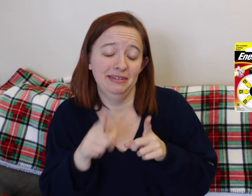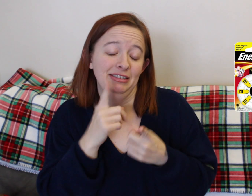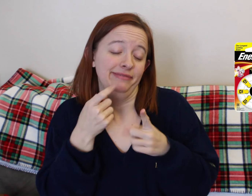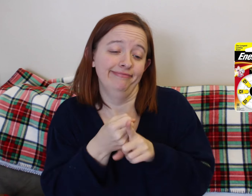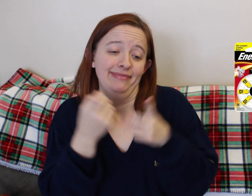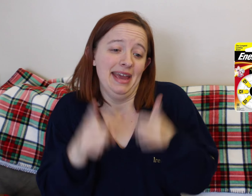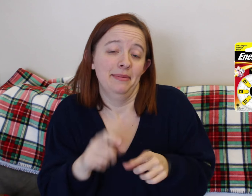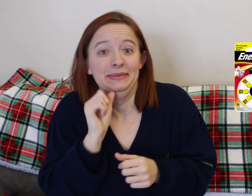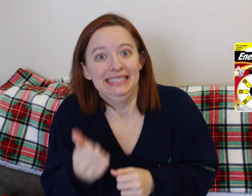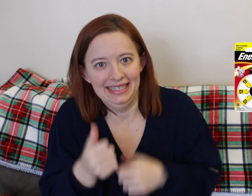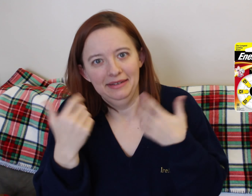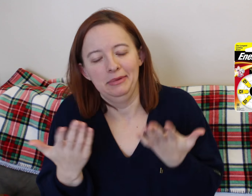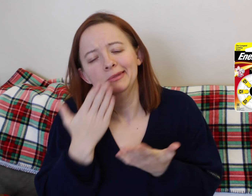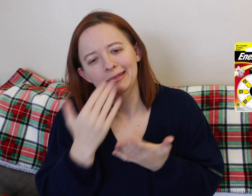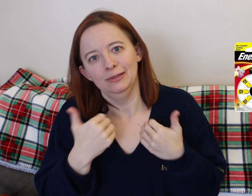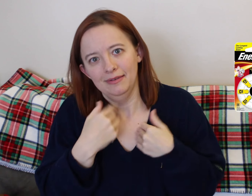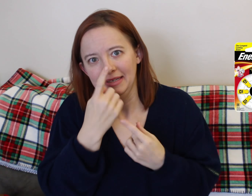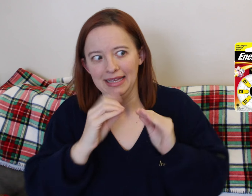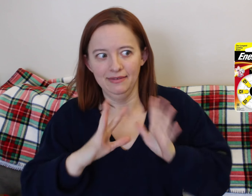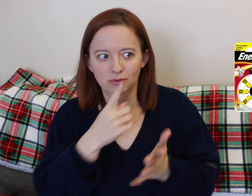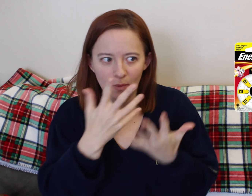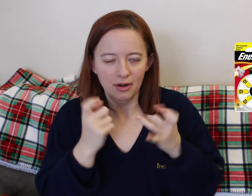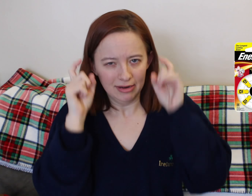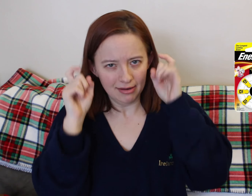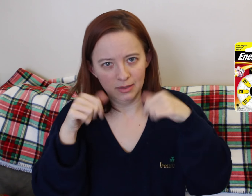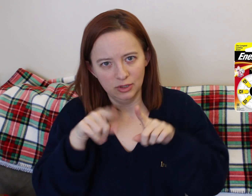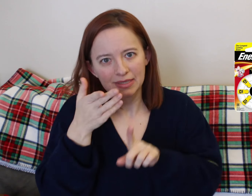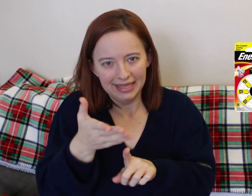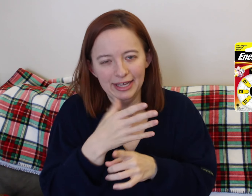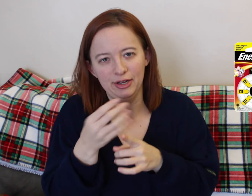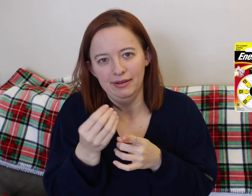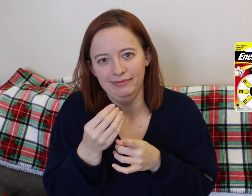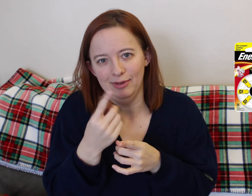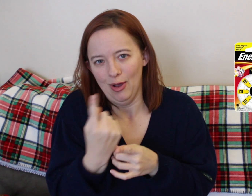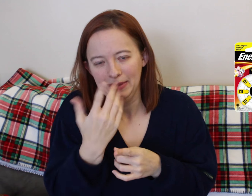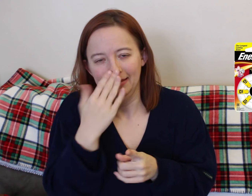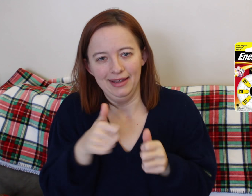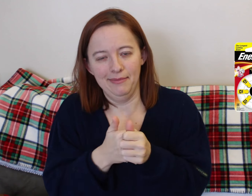I don't think most of you will use, unless you're Deaf or your spouse is Deaf .